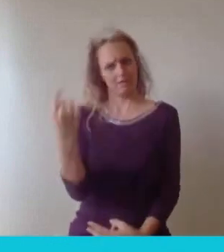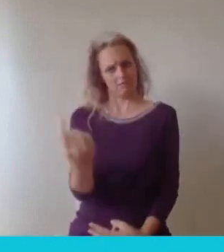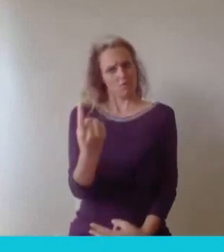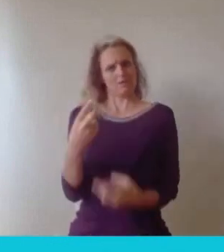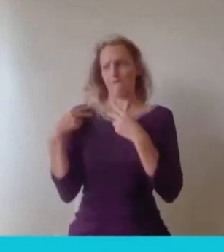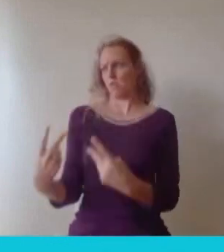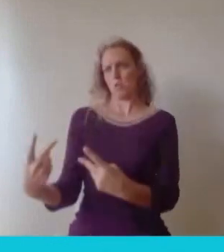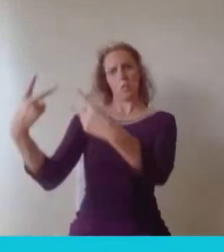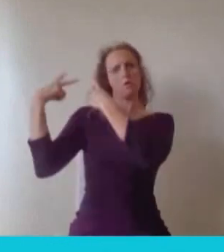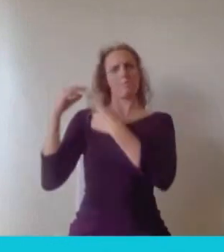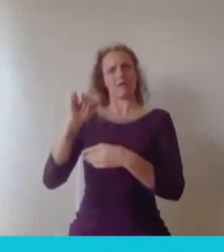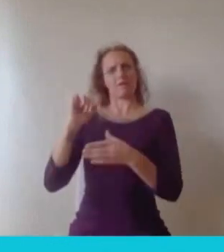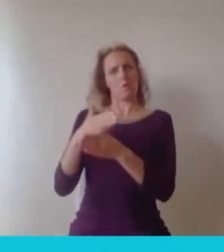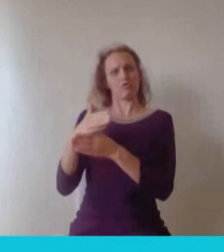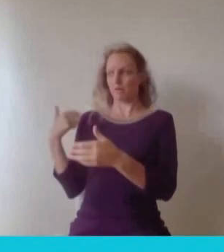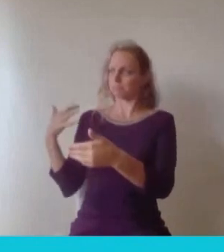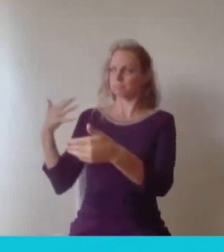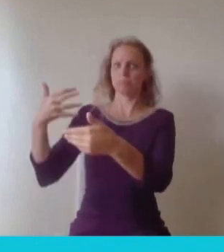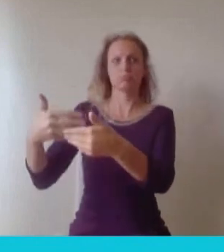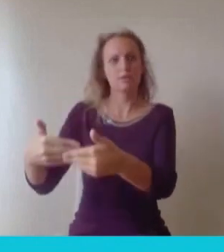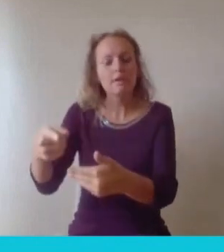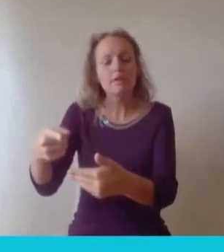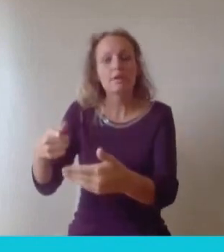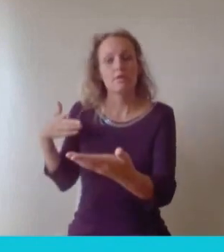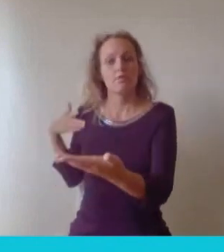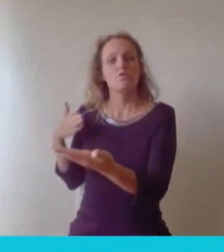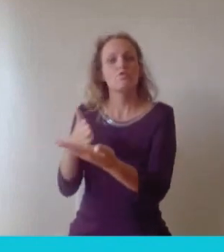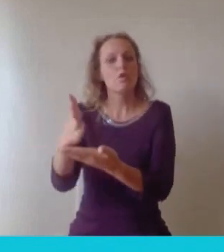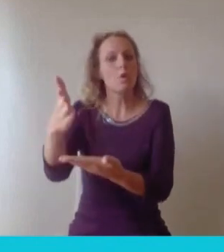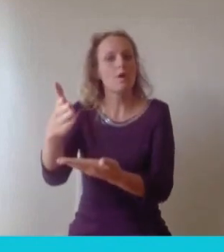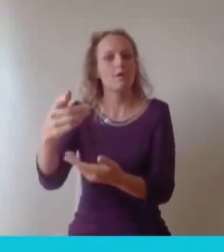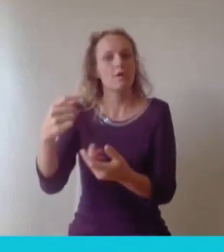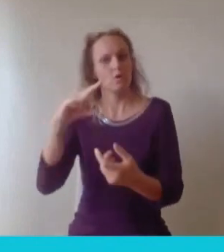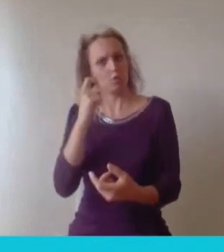you're not fully through your career. Is there anything you would do differently?